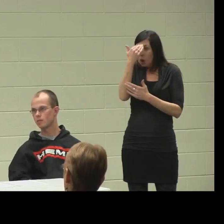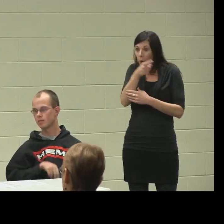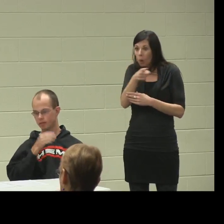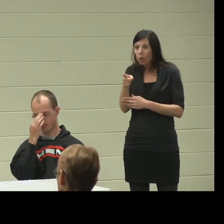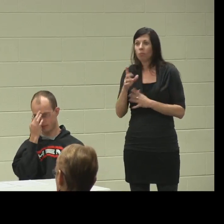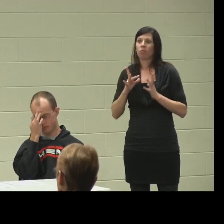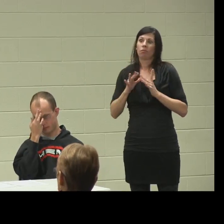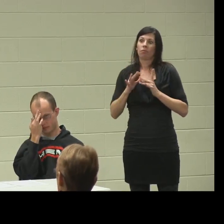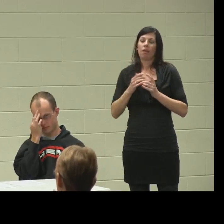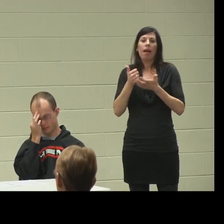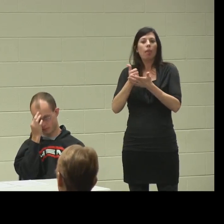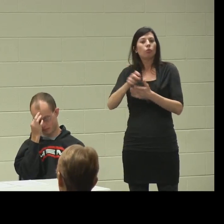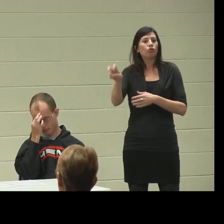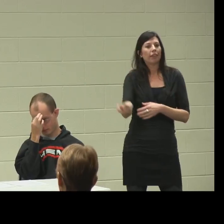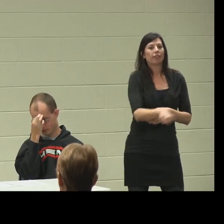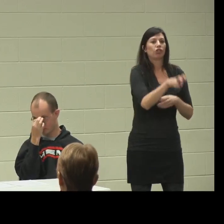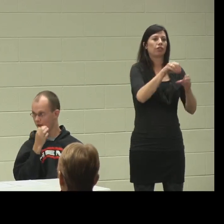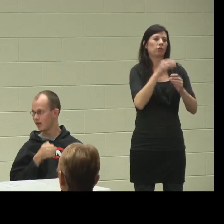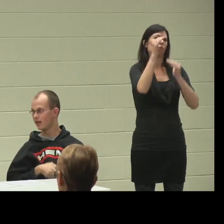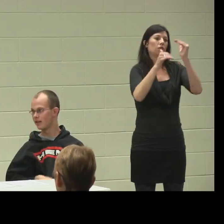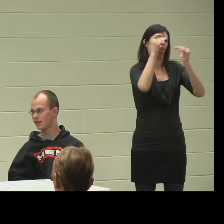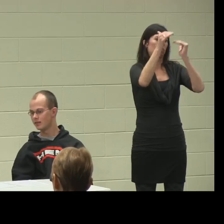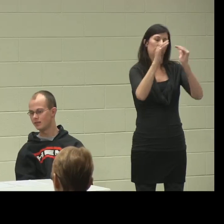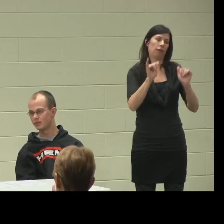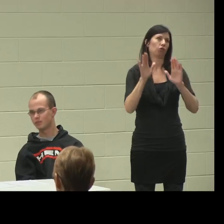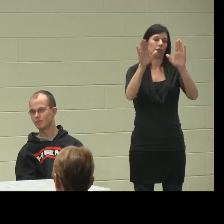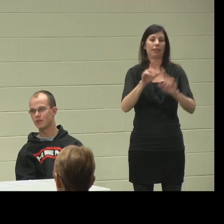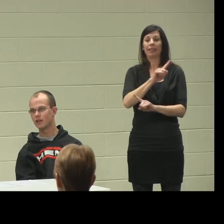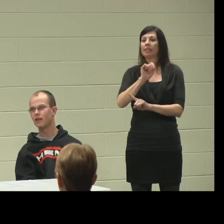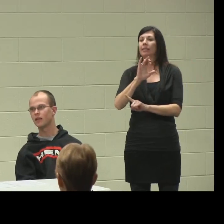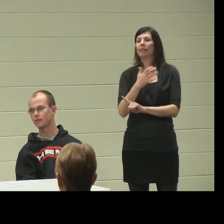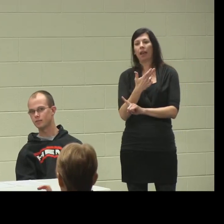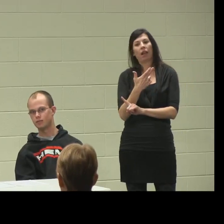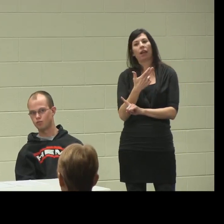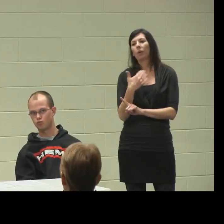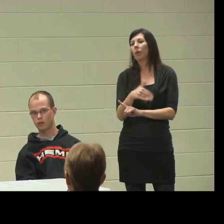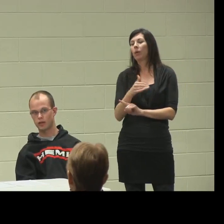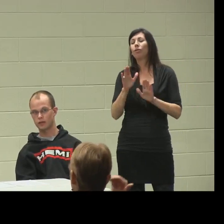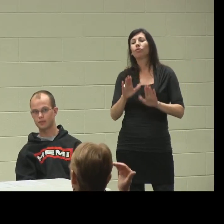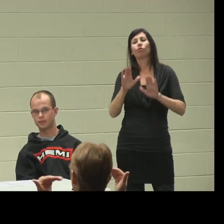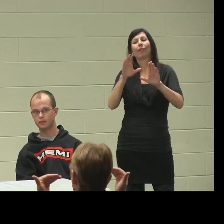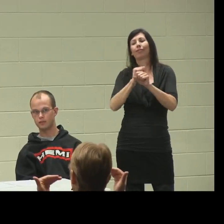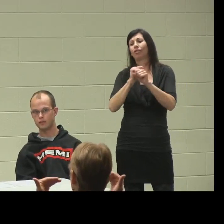transition into adulthood, that's a great thing, and Zach really did a great job there,